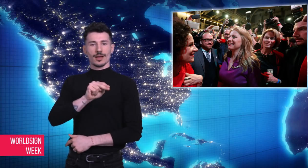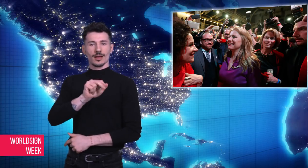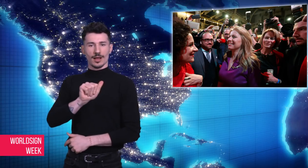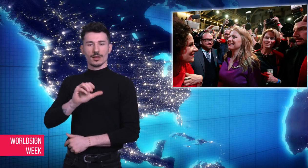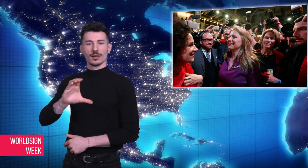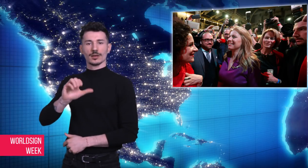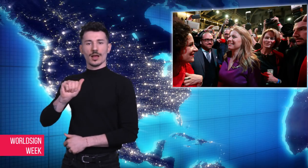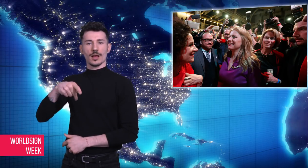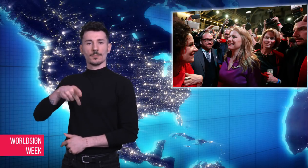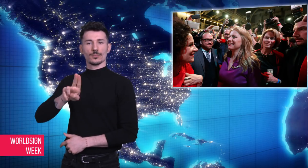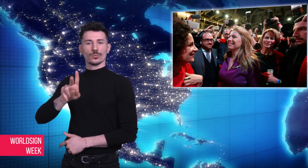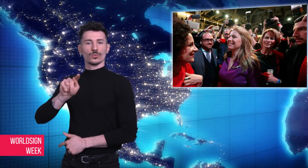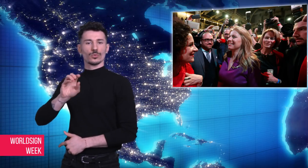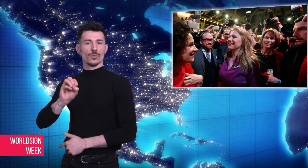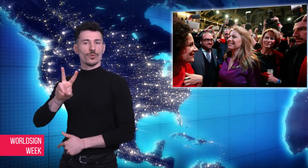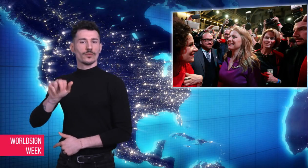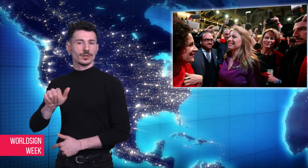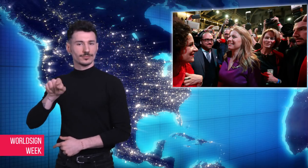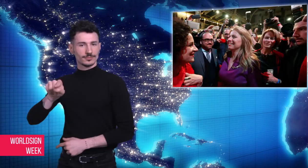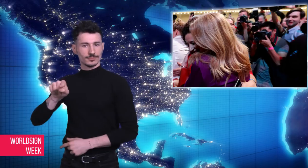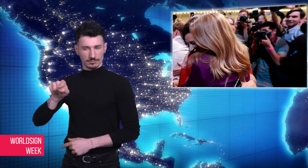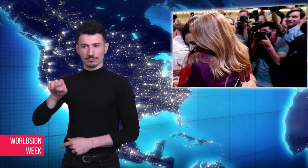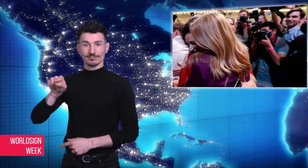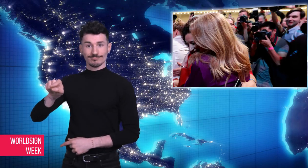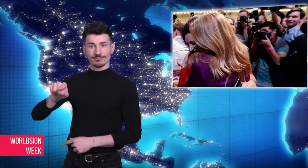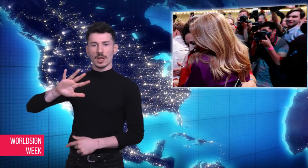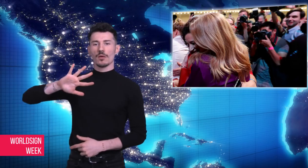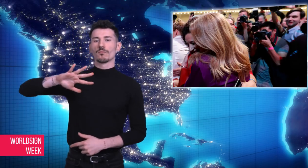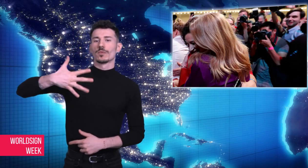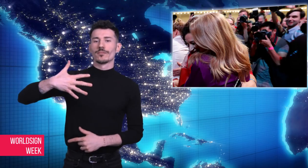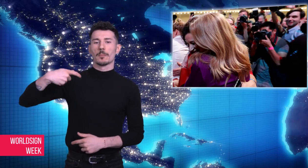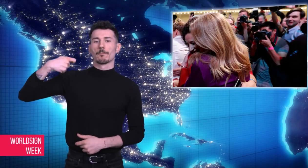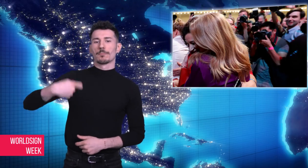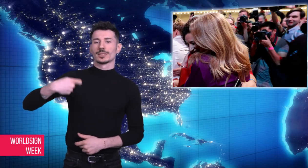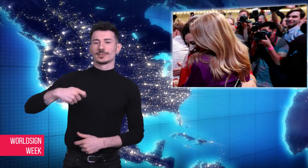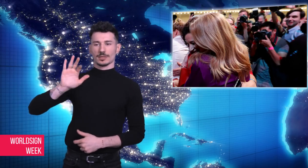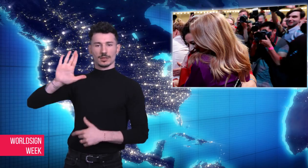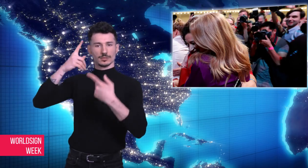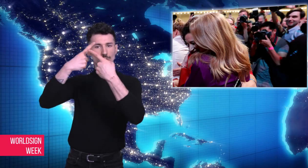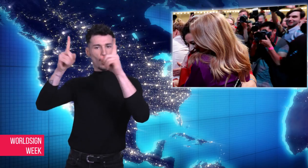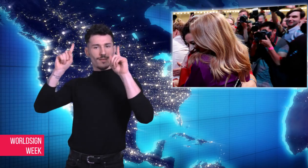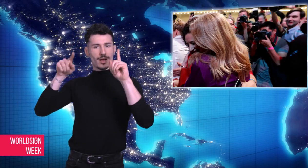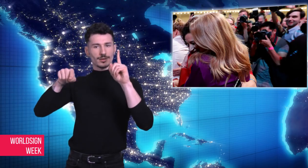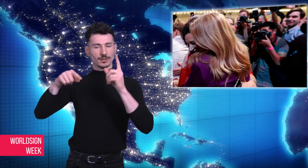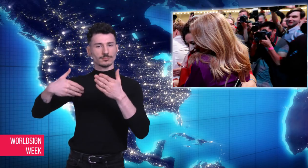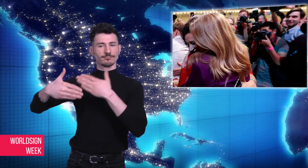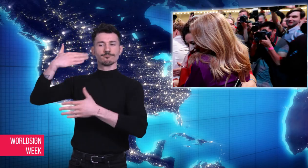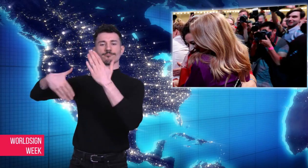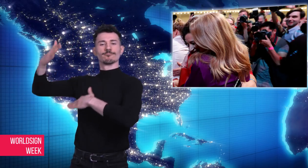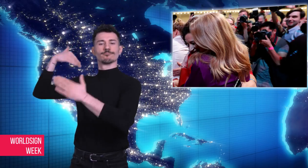president and her name is Zuzana Caputova. She was the fifth